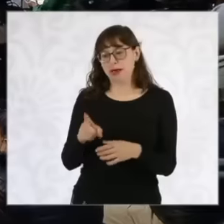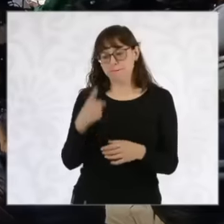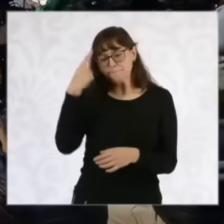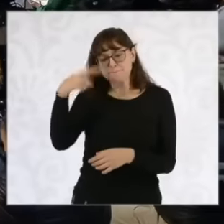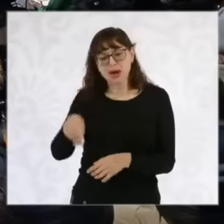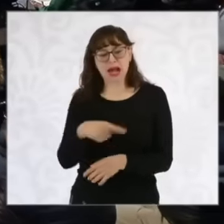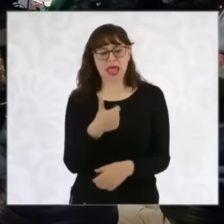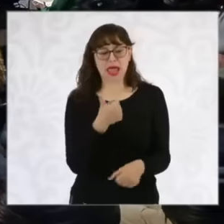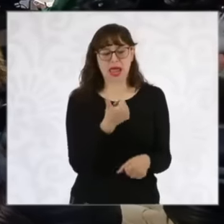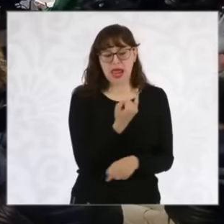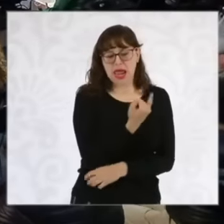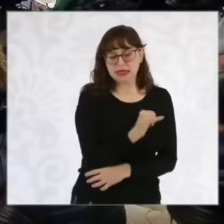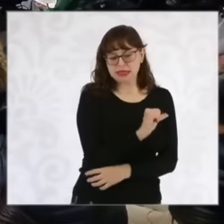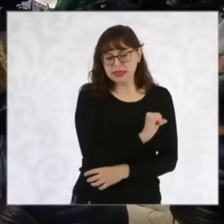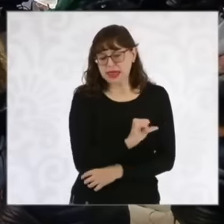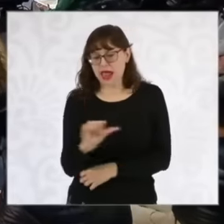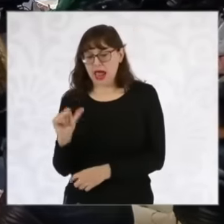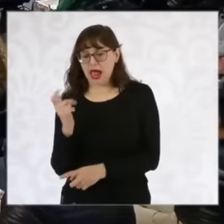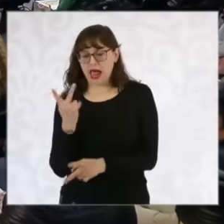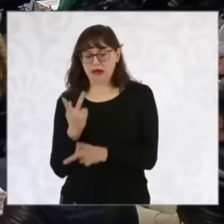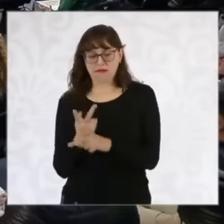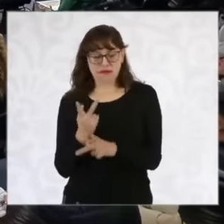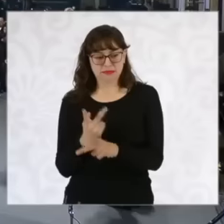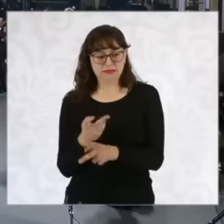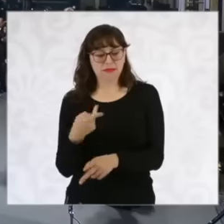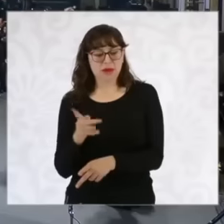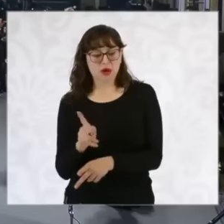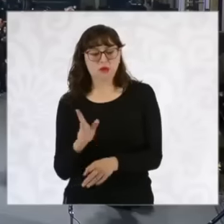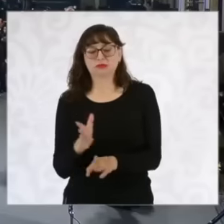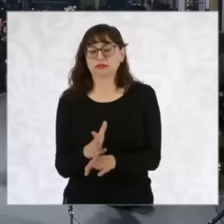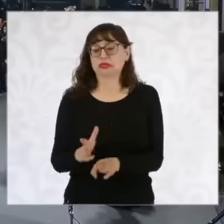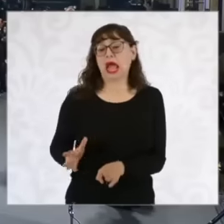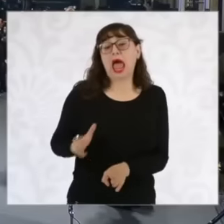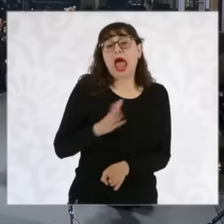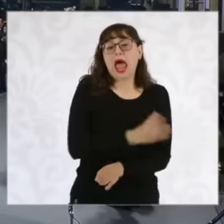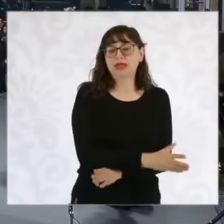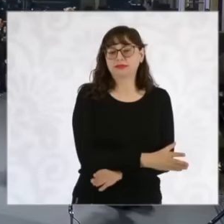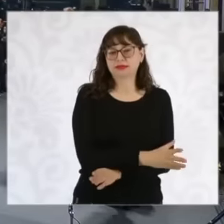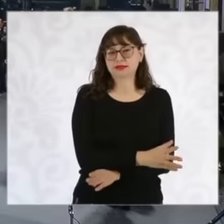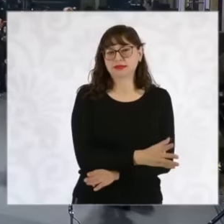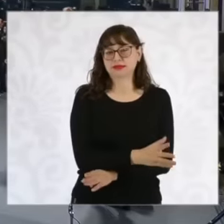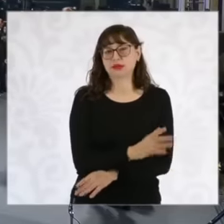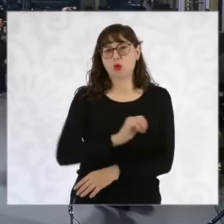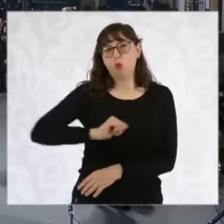you said that we were not going to return to daycare centers, that system, well, it was interrupted